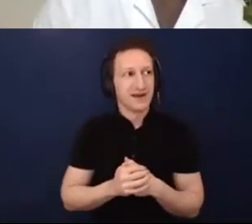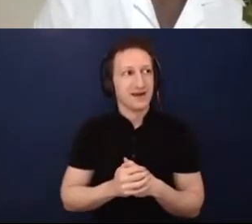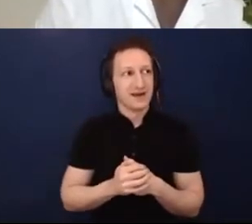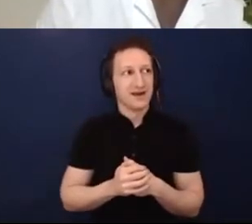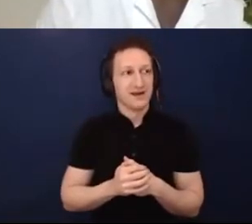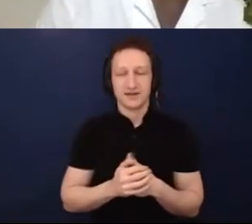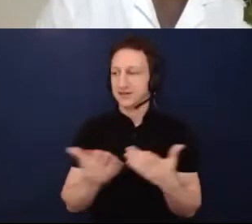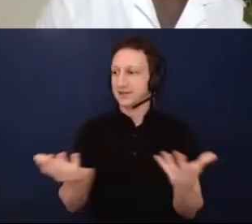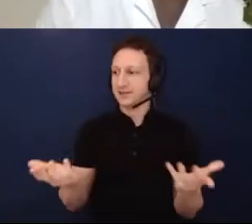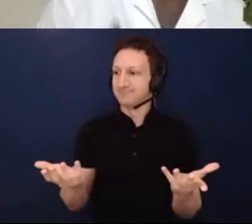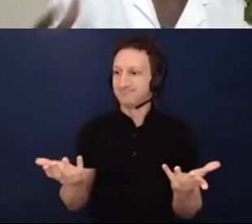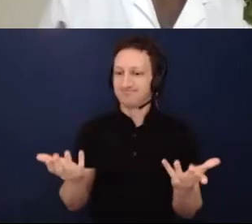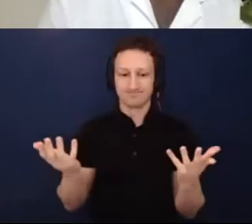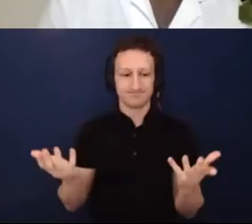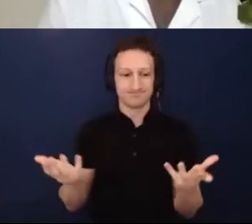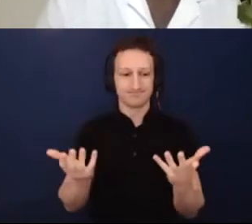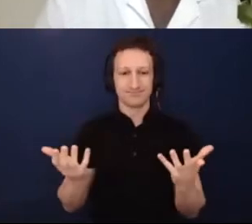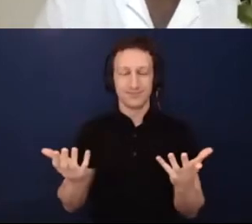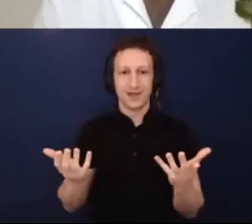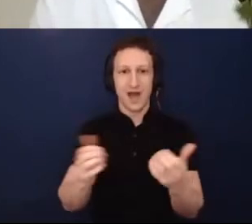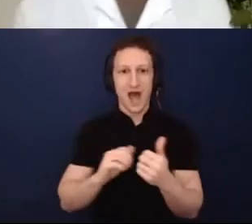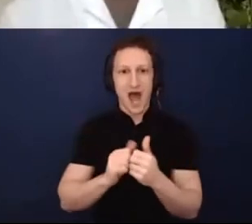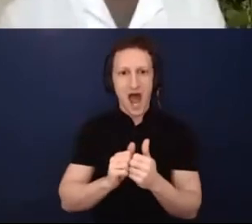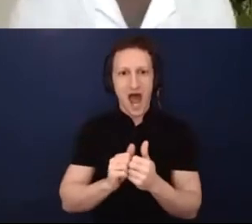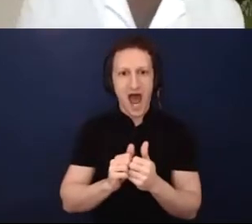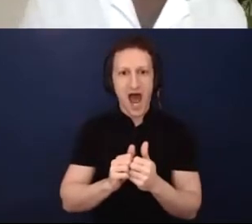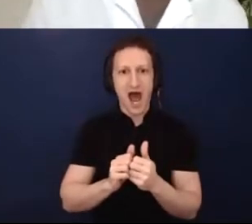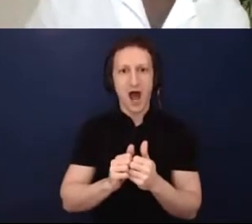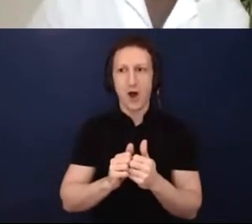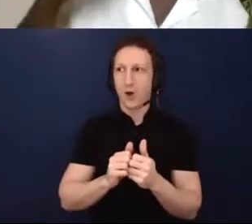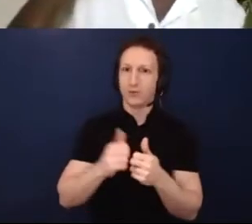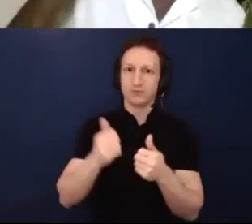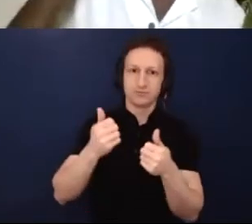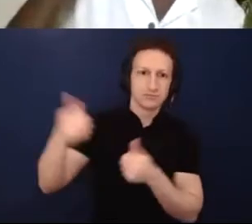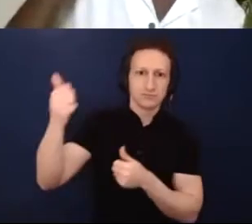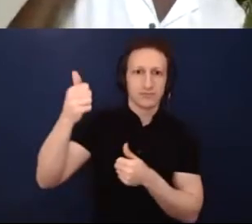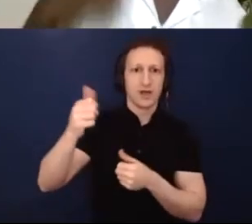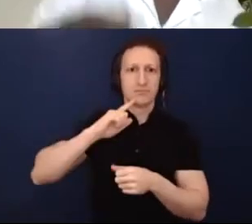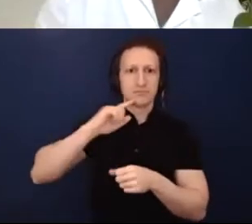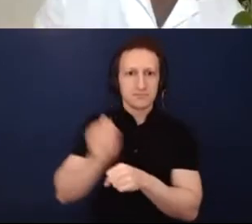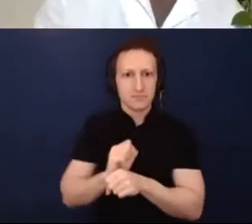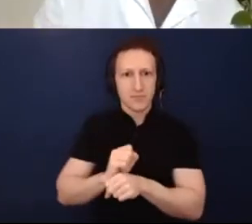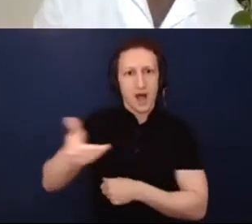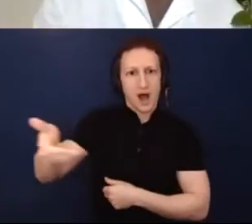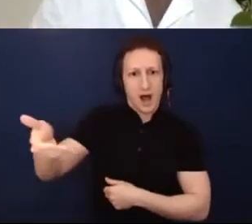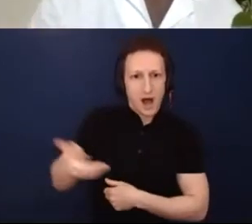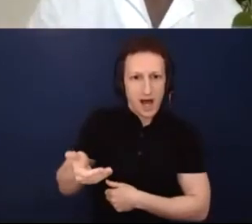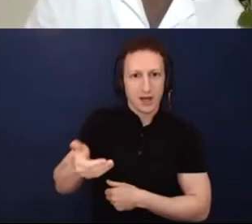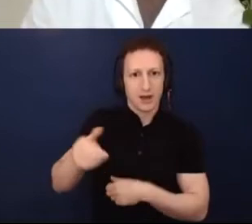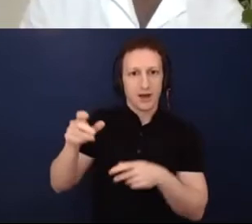to really employ diversity at an institution. As I sit on a board,